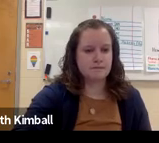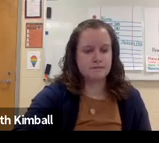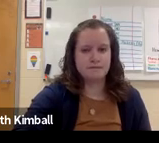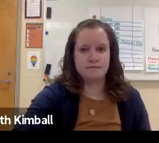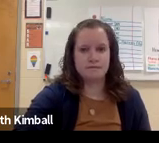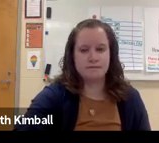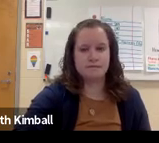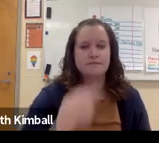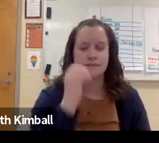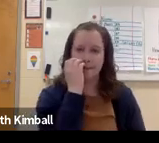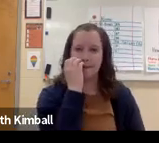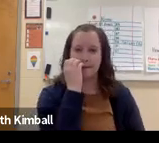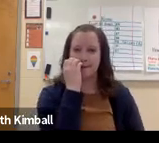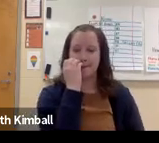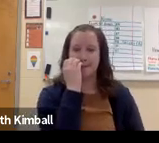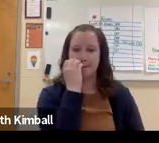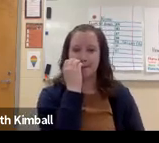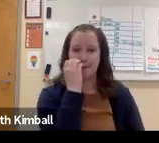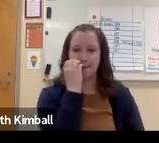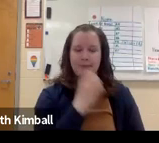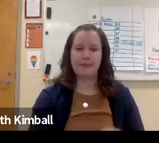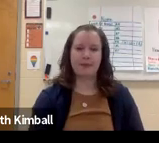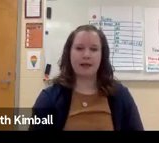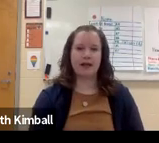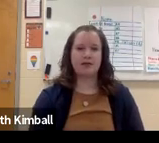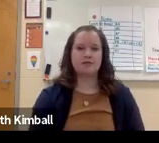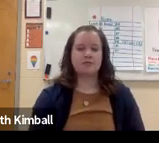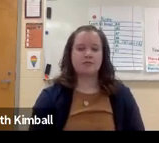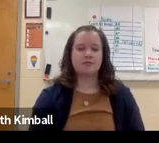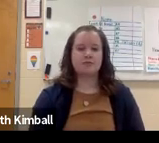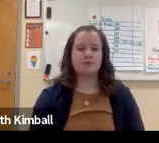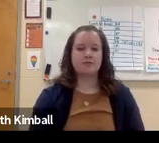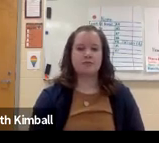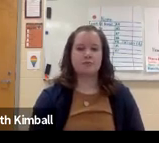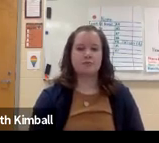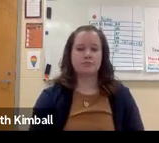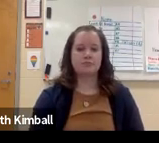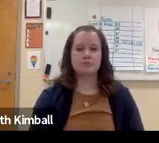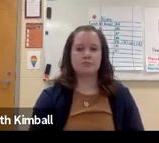Beth? Yeah, just a point about Signed English.